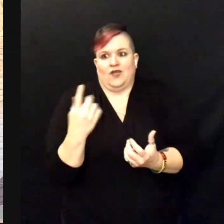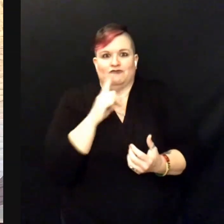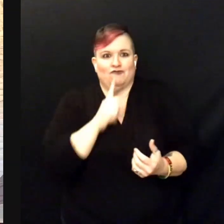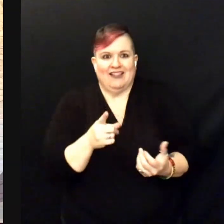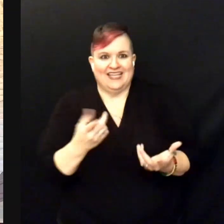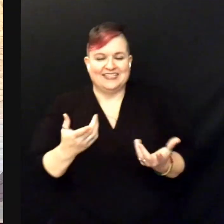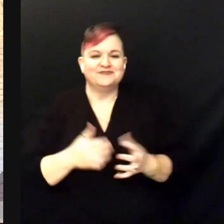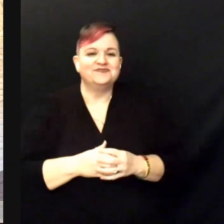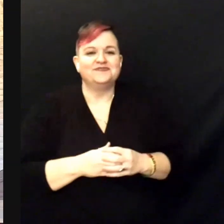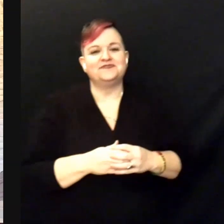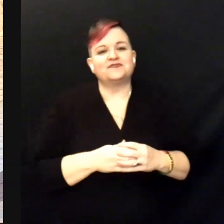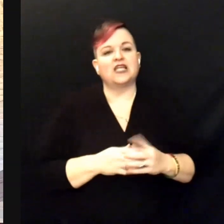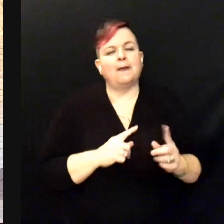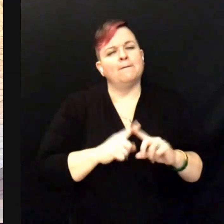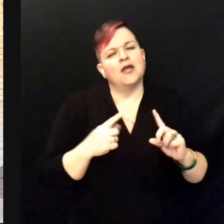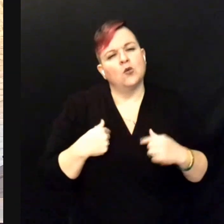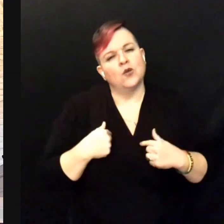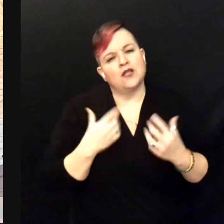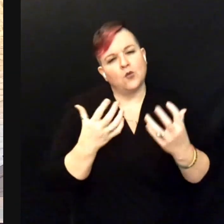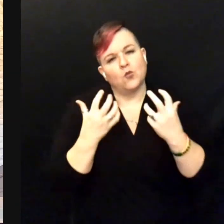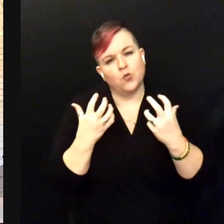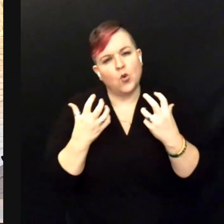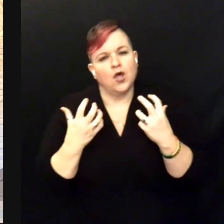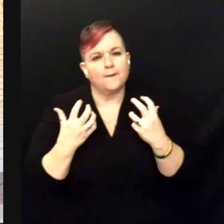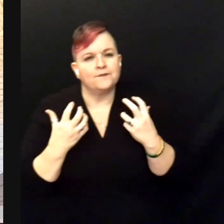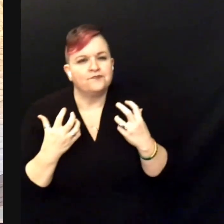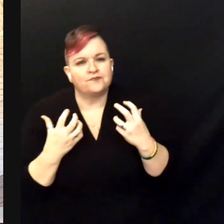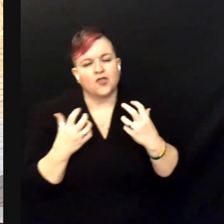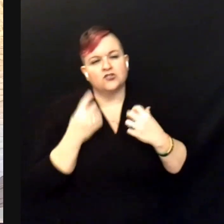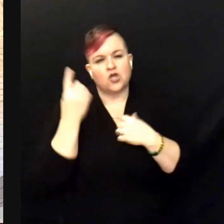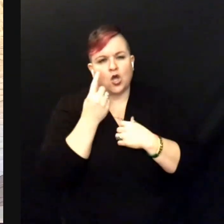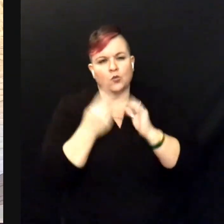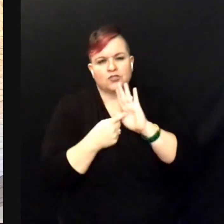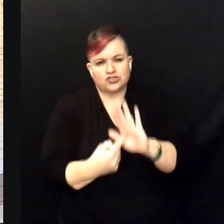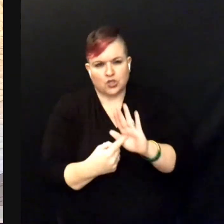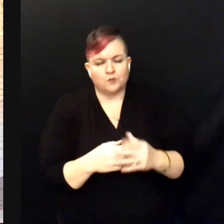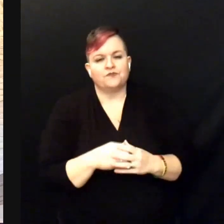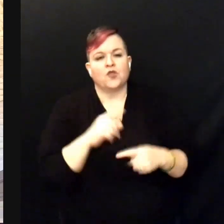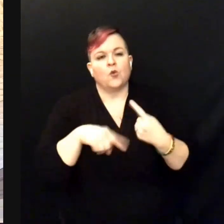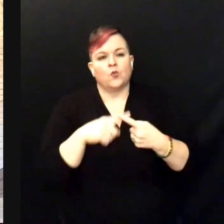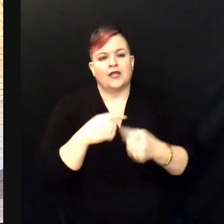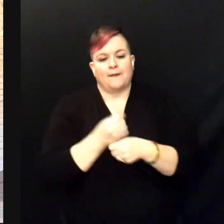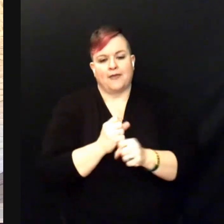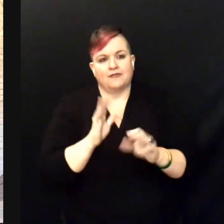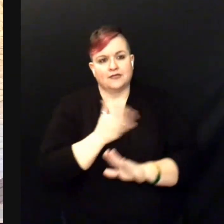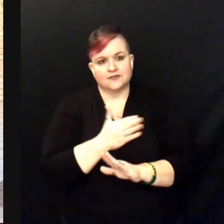But, what i wanted to always show when I do these concerts is